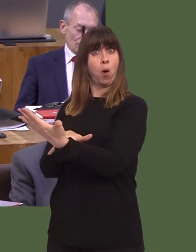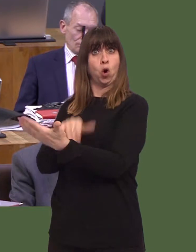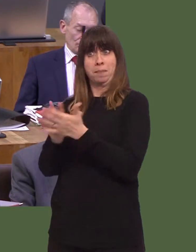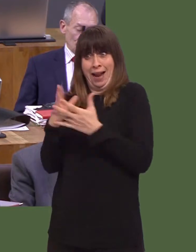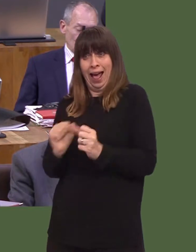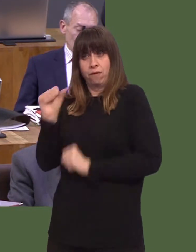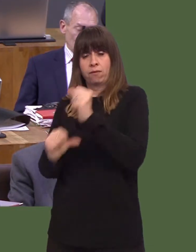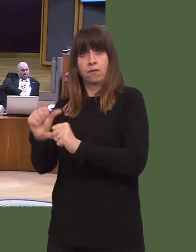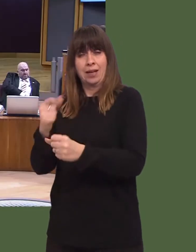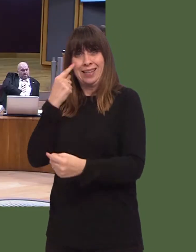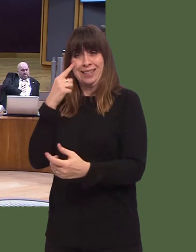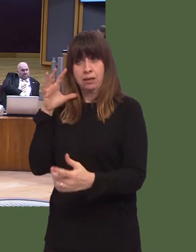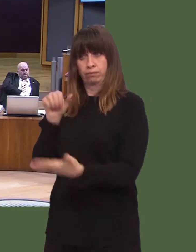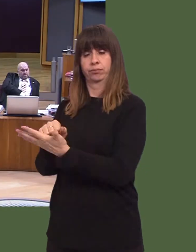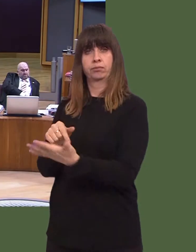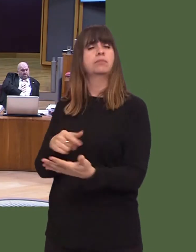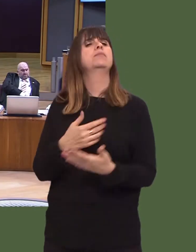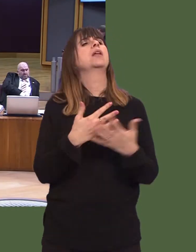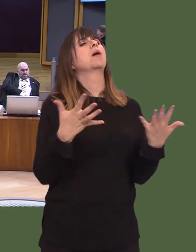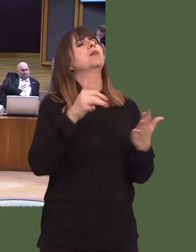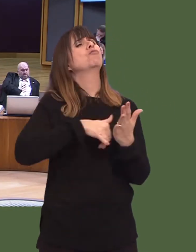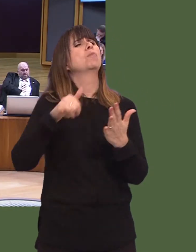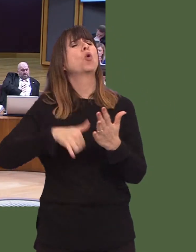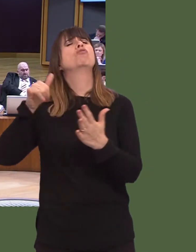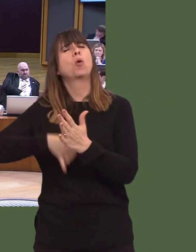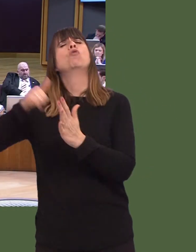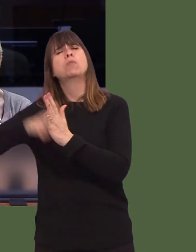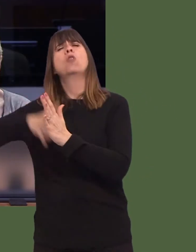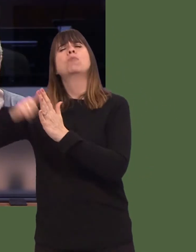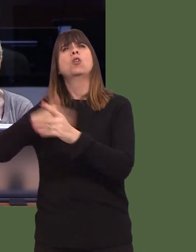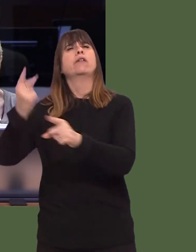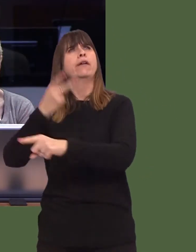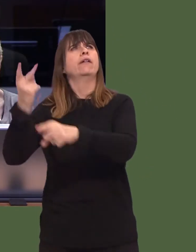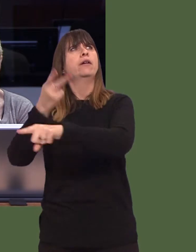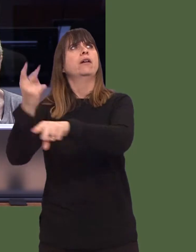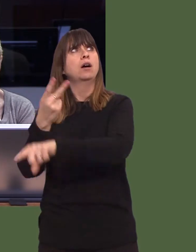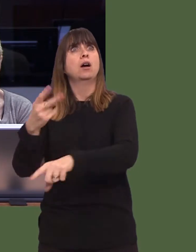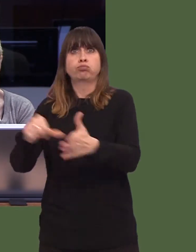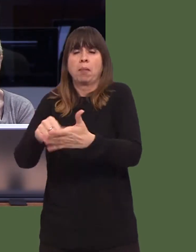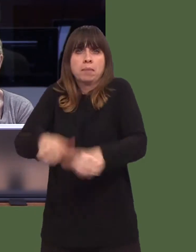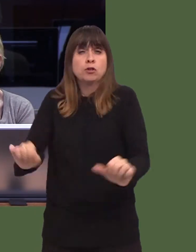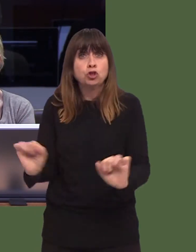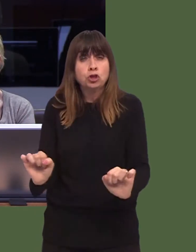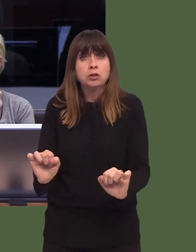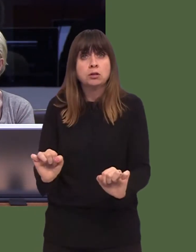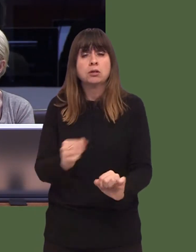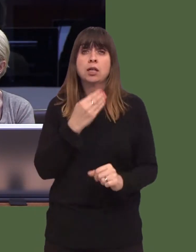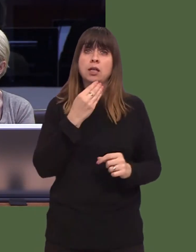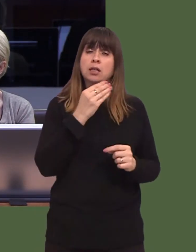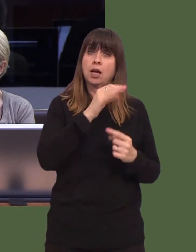Leanne Wood: How many reports do we need, First Minister? The report highlighted that 9 per cent of patients were not being given enough water